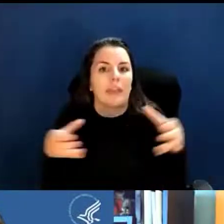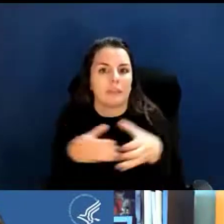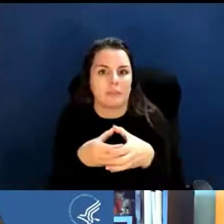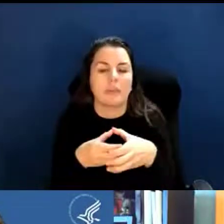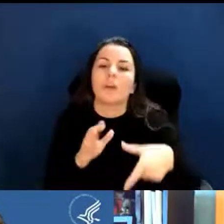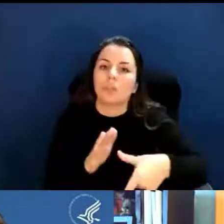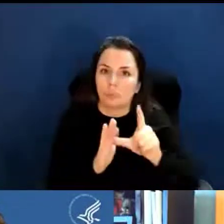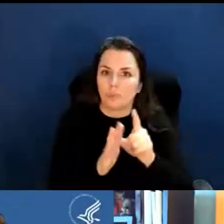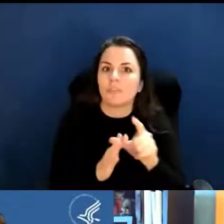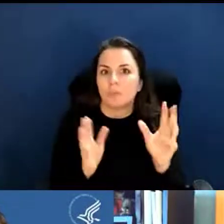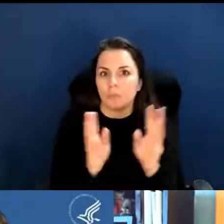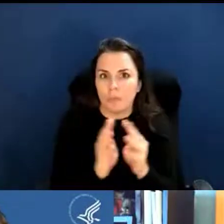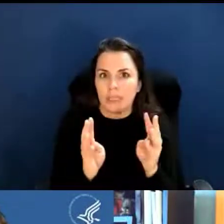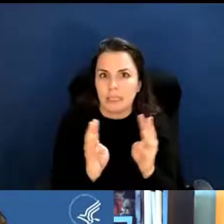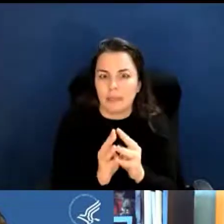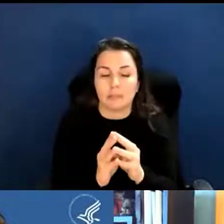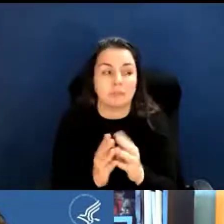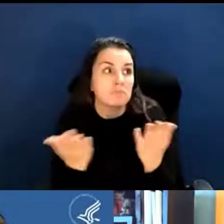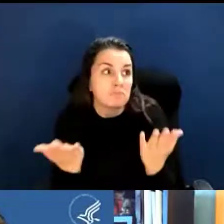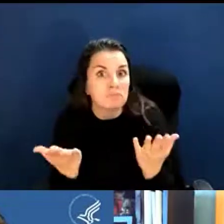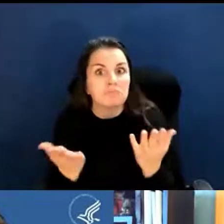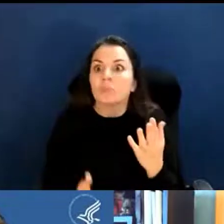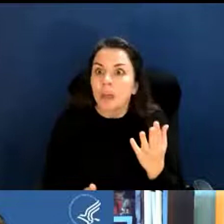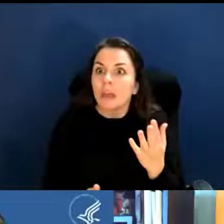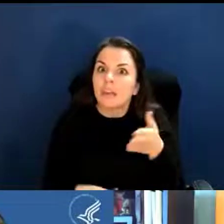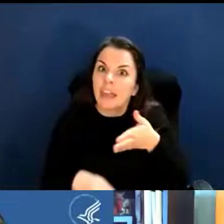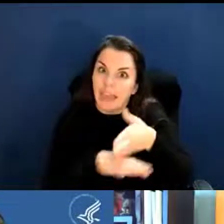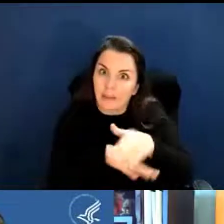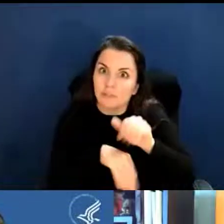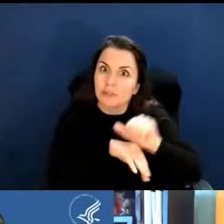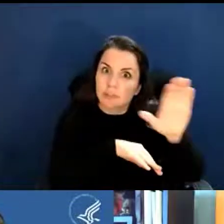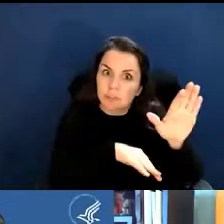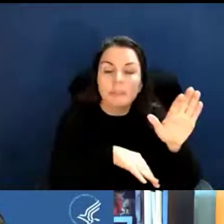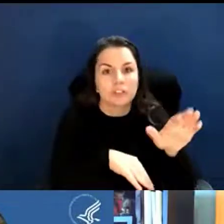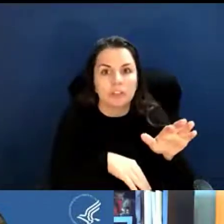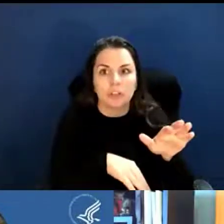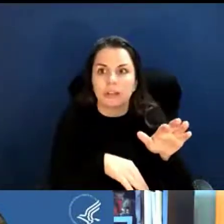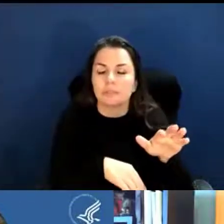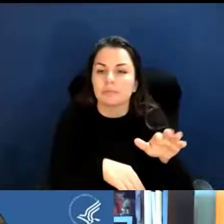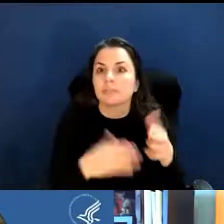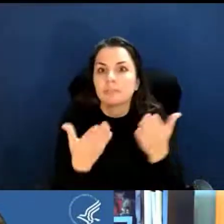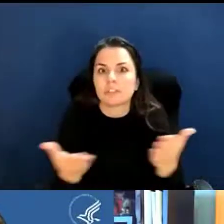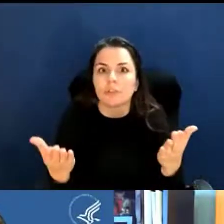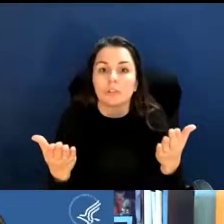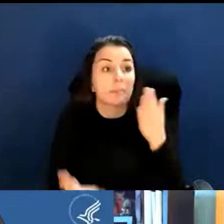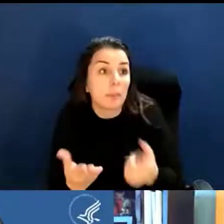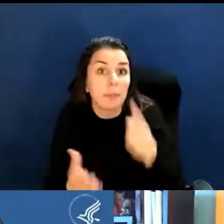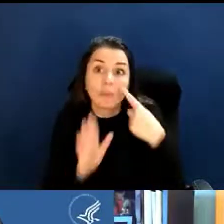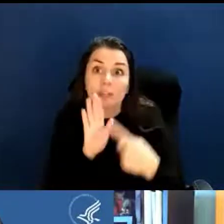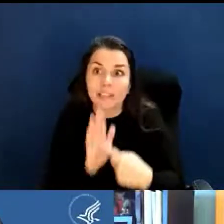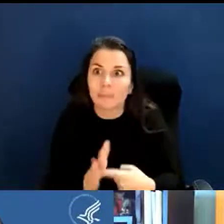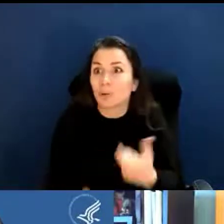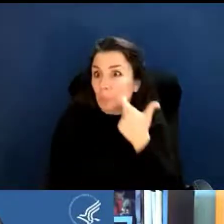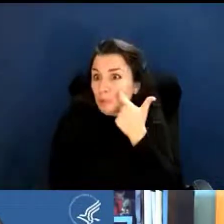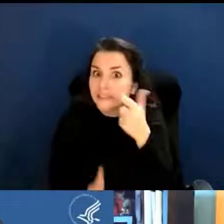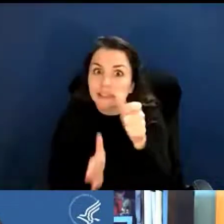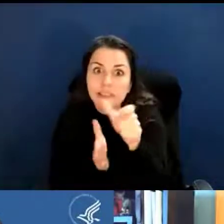maybe you're including, you got a publication that was recently accepted, and you want to let the panel know this.